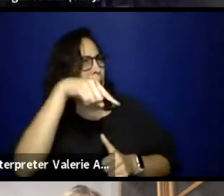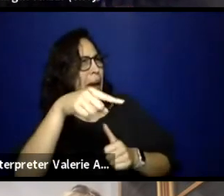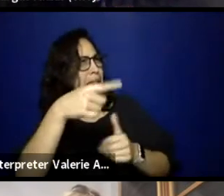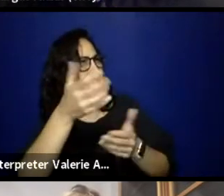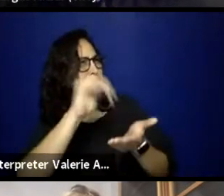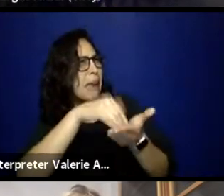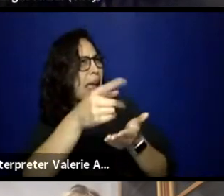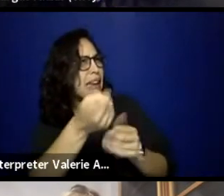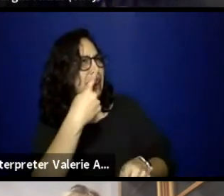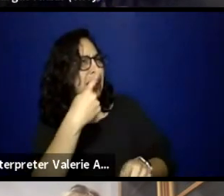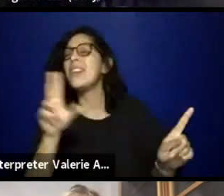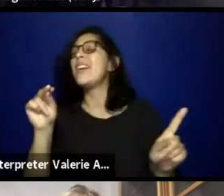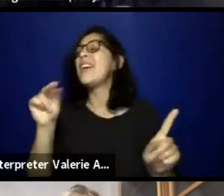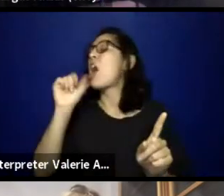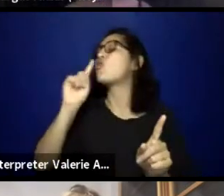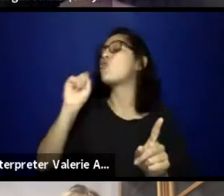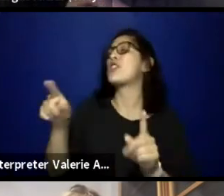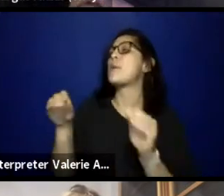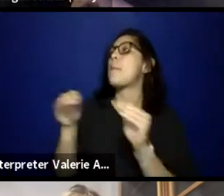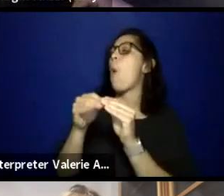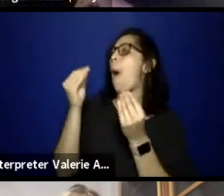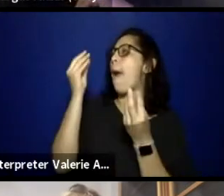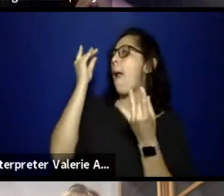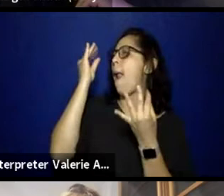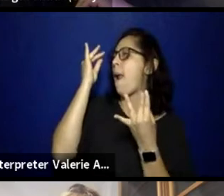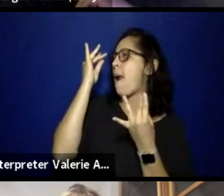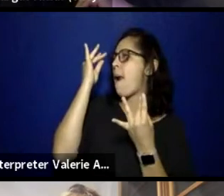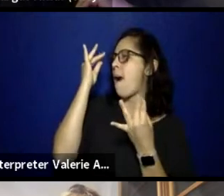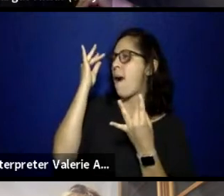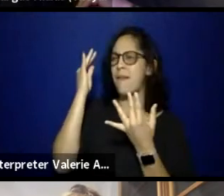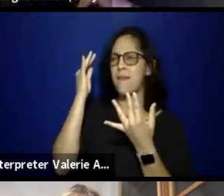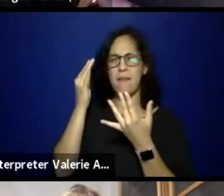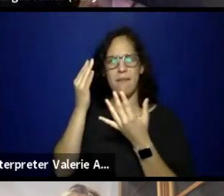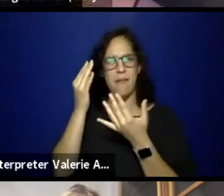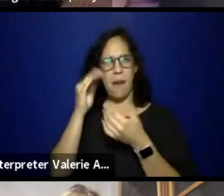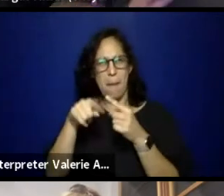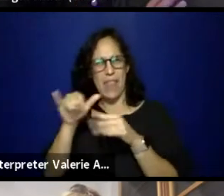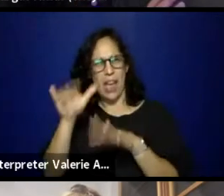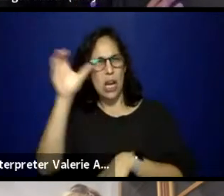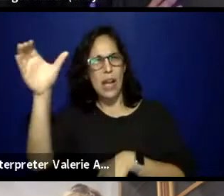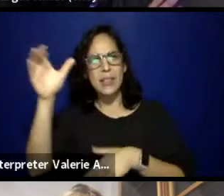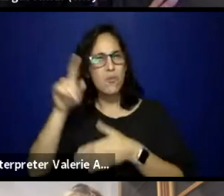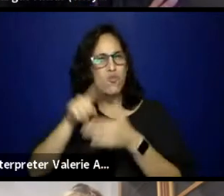So what is it, just those who, you know, may need more context,